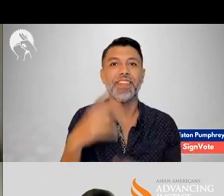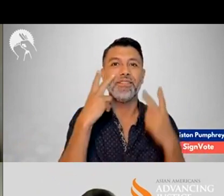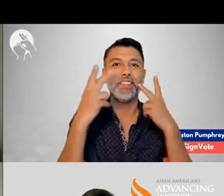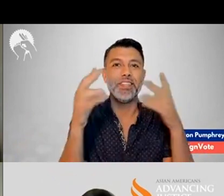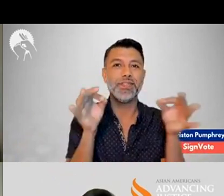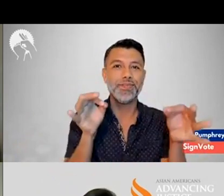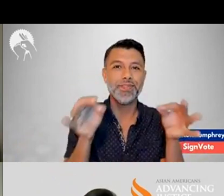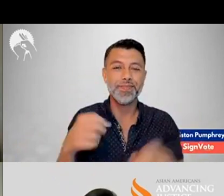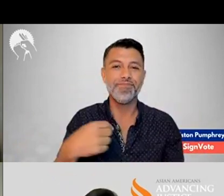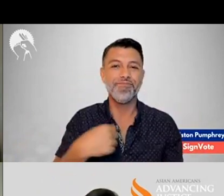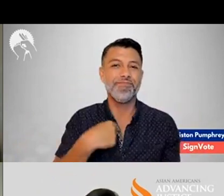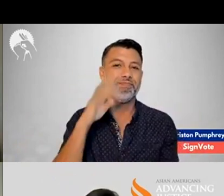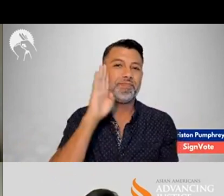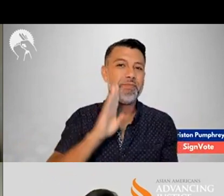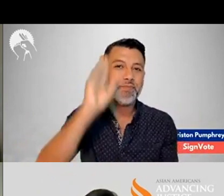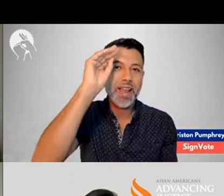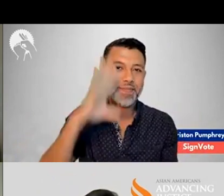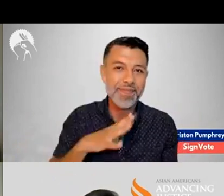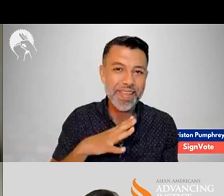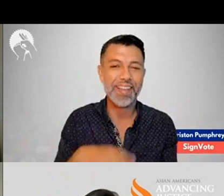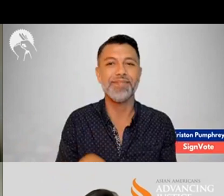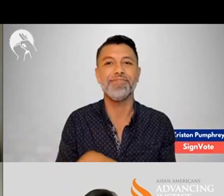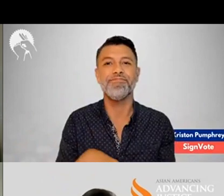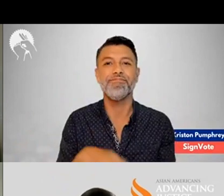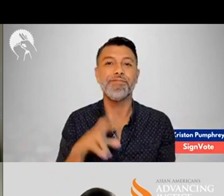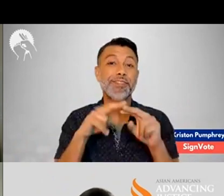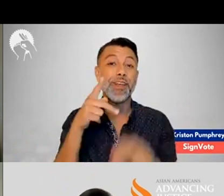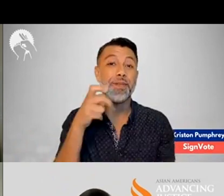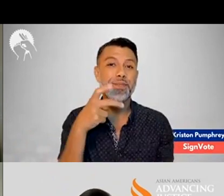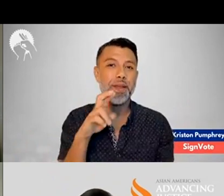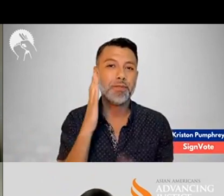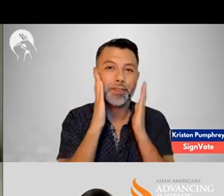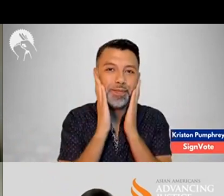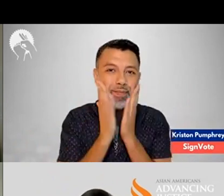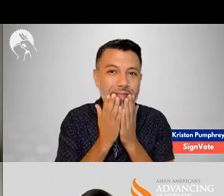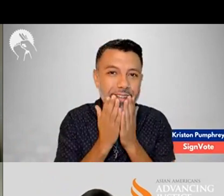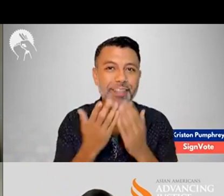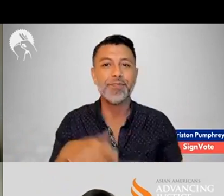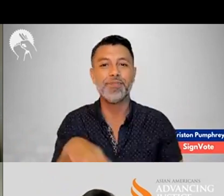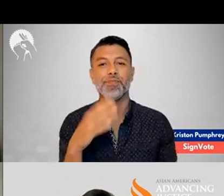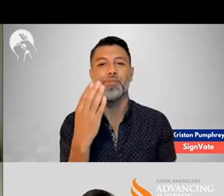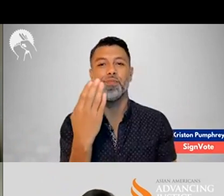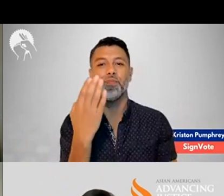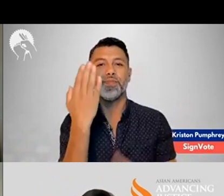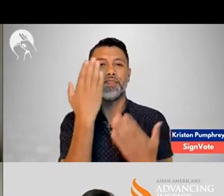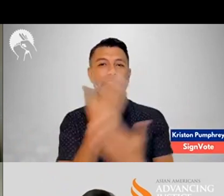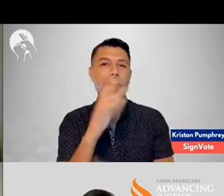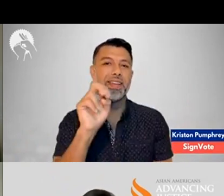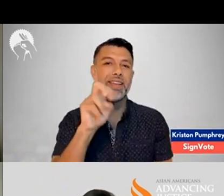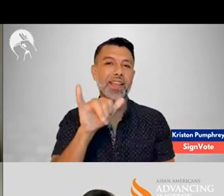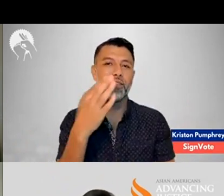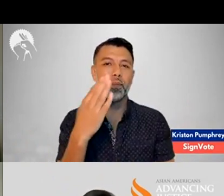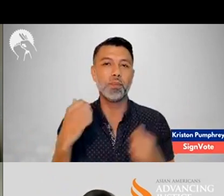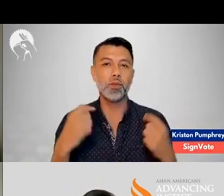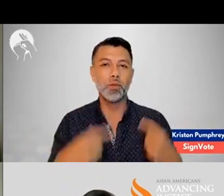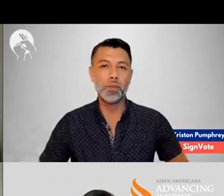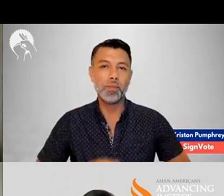And I'm sorry, I forgot to give my visual description first. I am a Brown man. I have a salt and pepper beard.